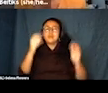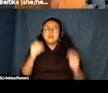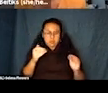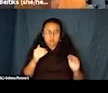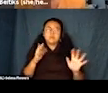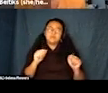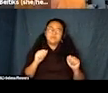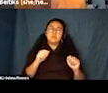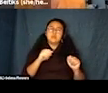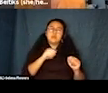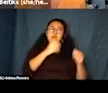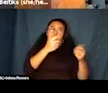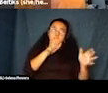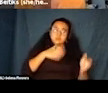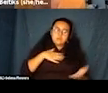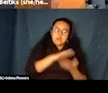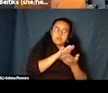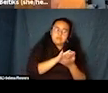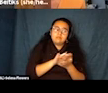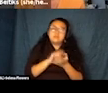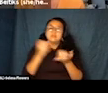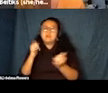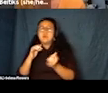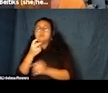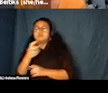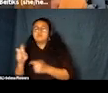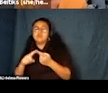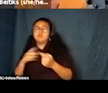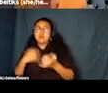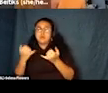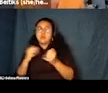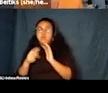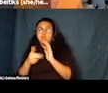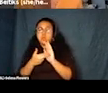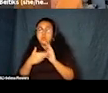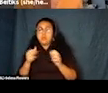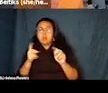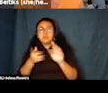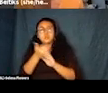current role where I had to -- had the opportunity to run this disability film festival in addition to many